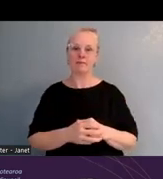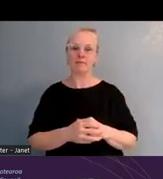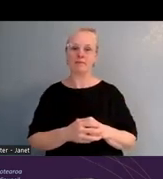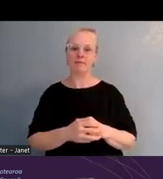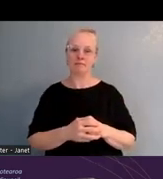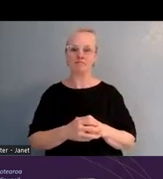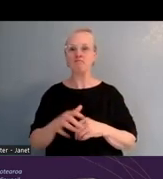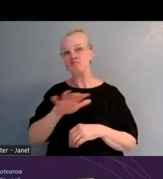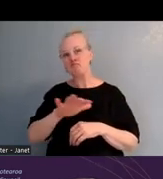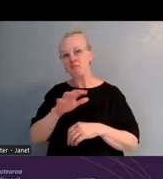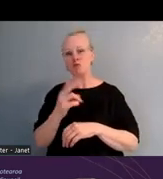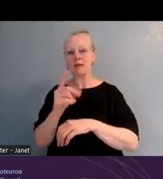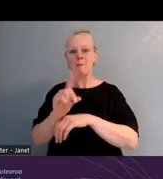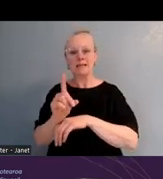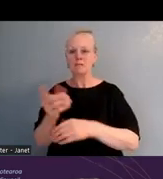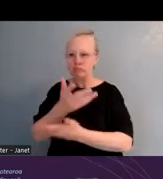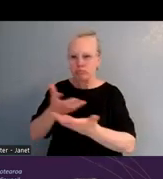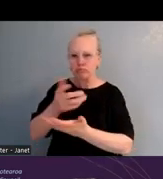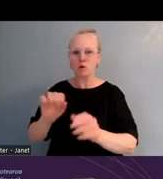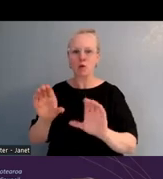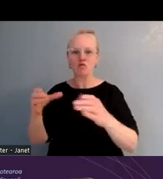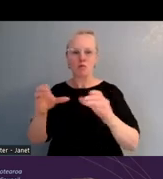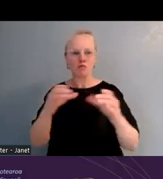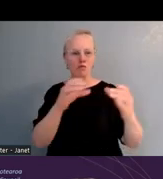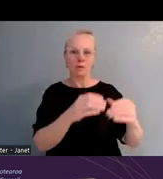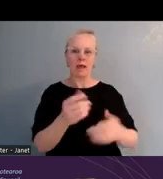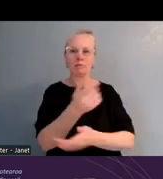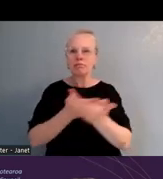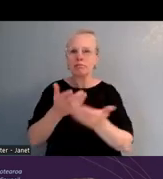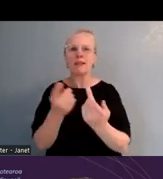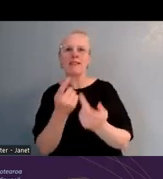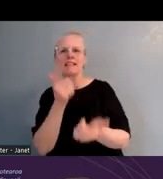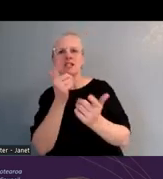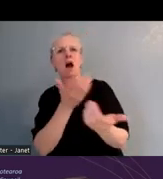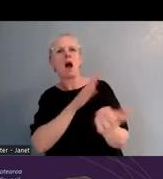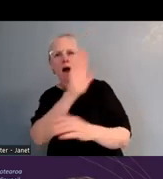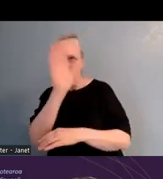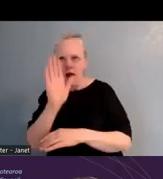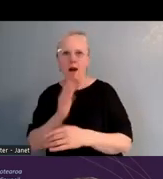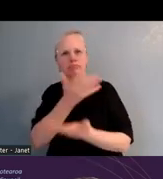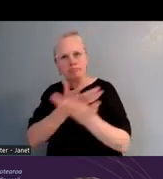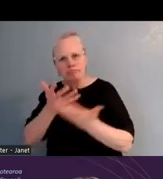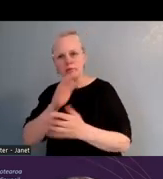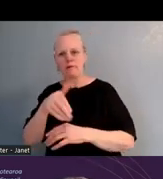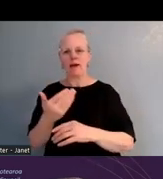You'll have an opportunity to speak to other teachers and leaders from around the country,